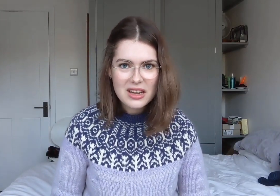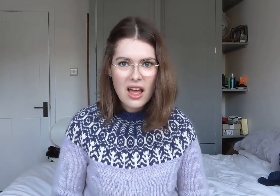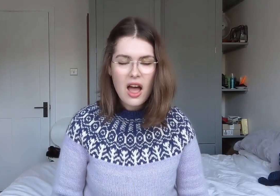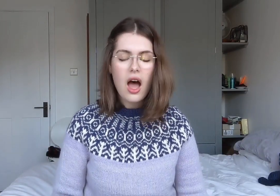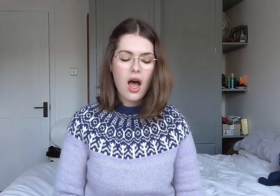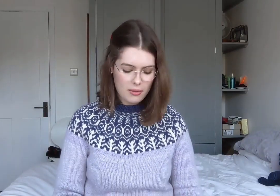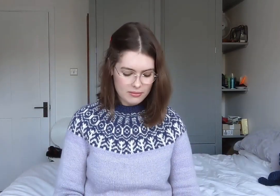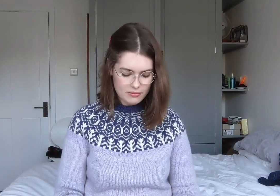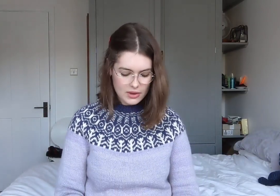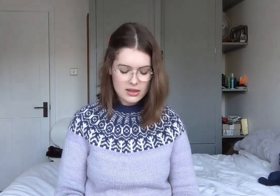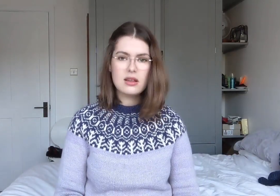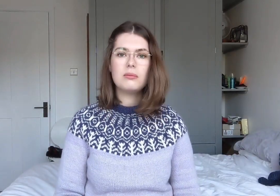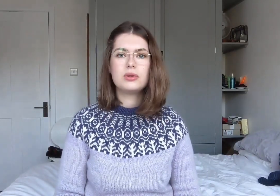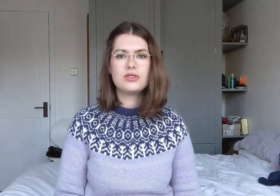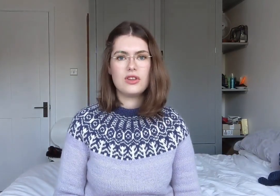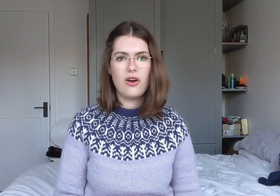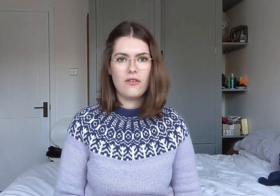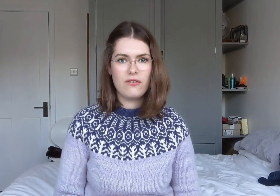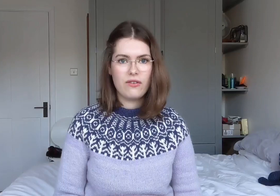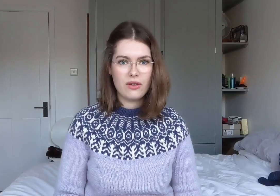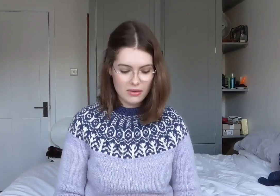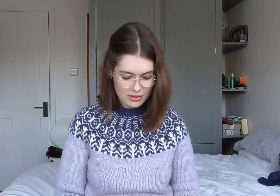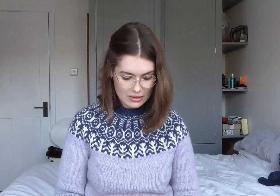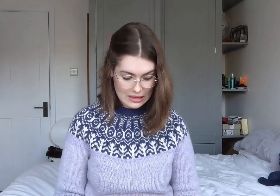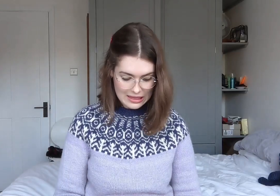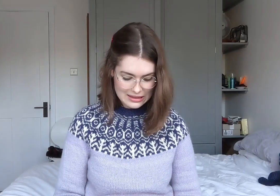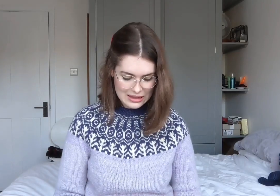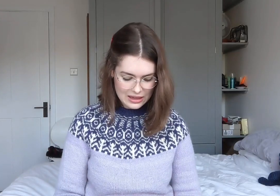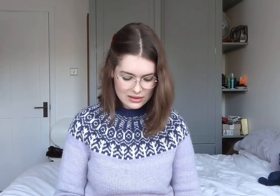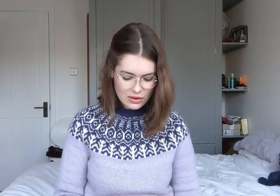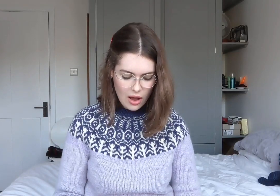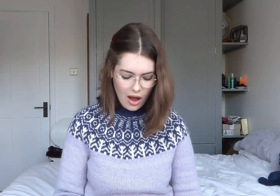Examples of these things are: